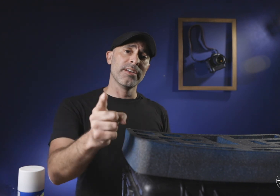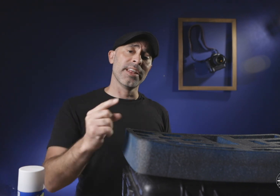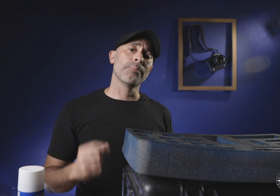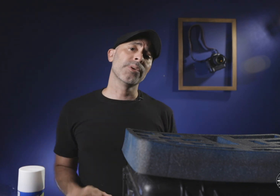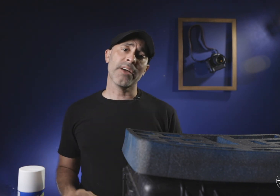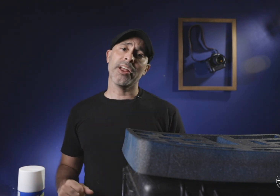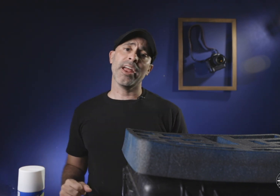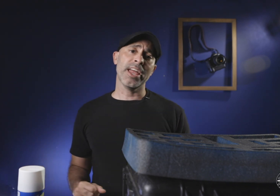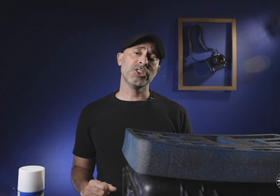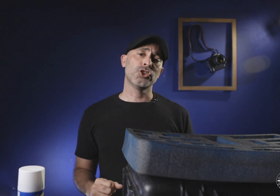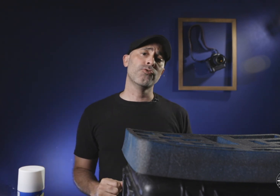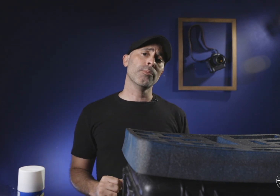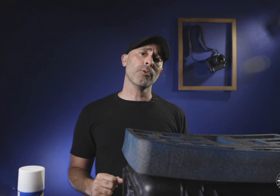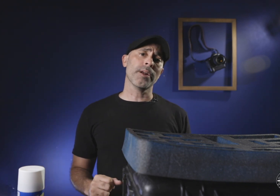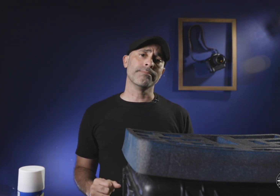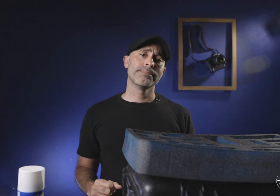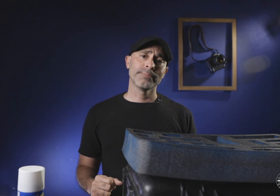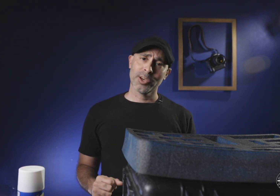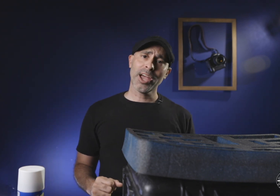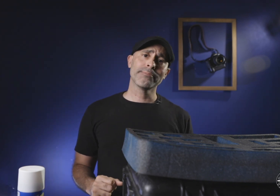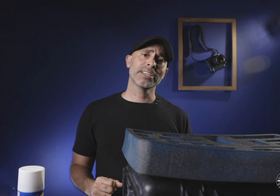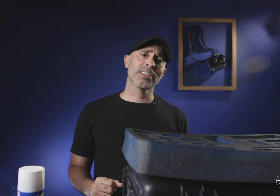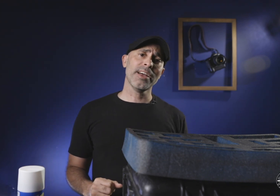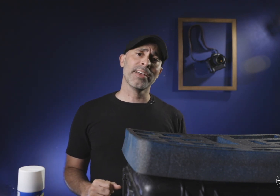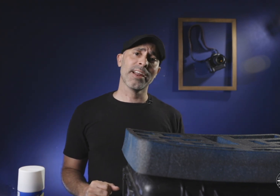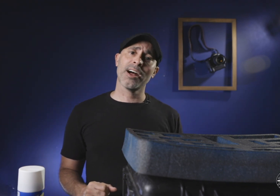help you get out there and shoot them a little better ok thanks a lot and I'll